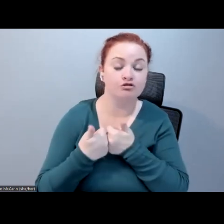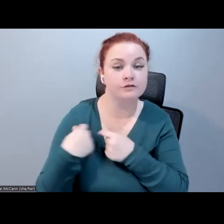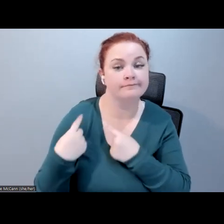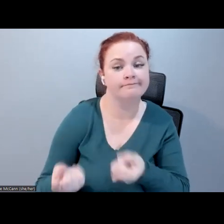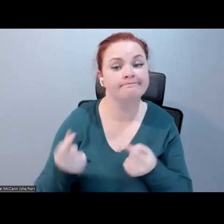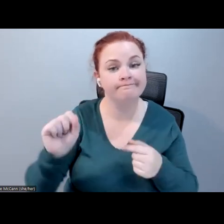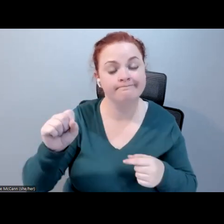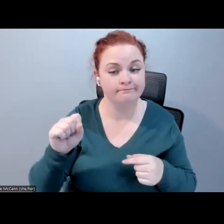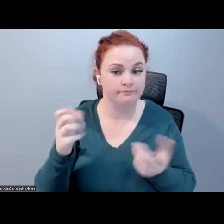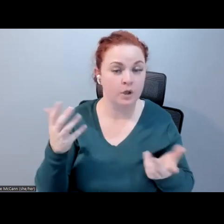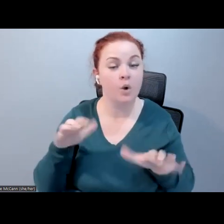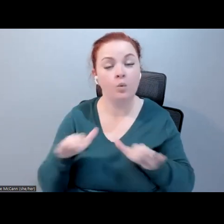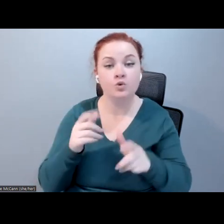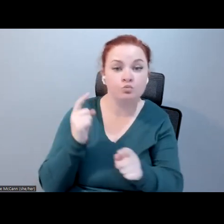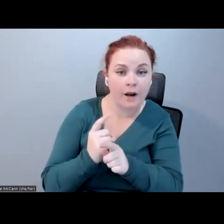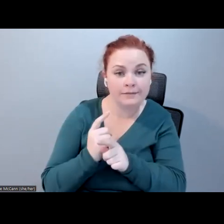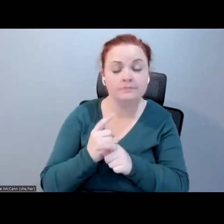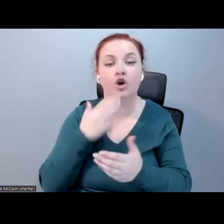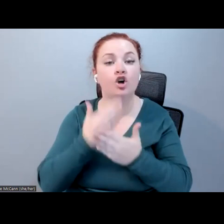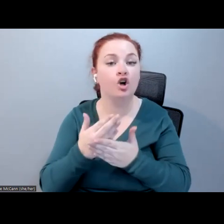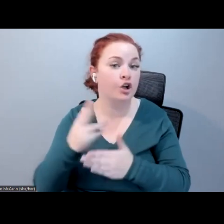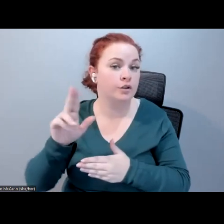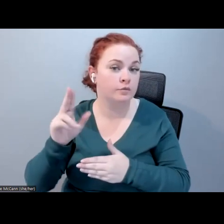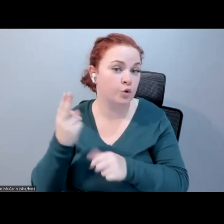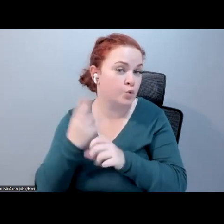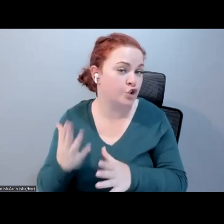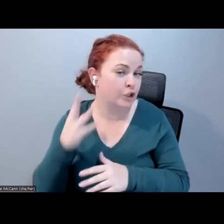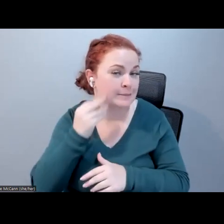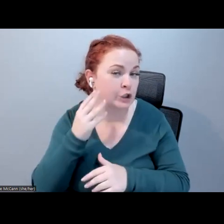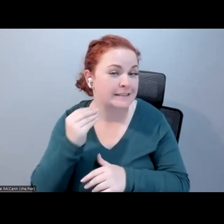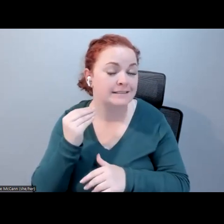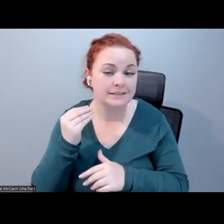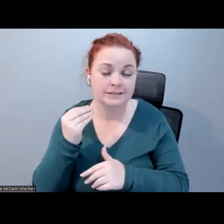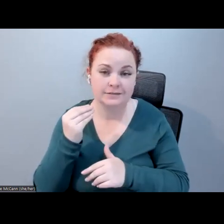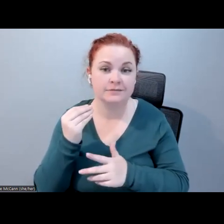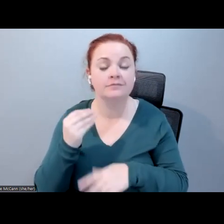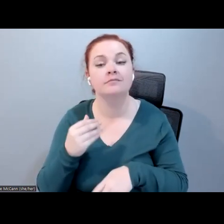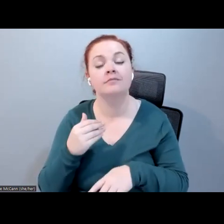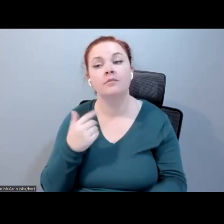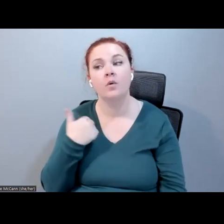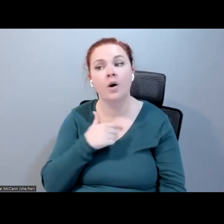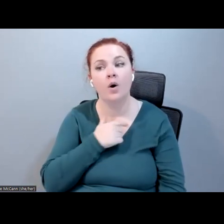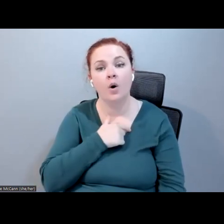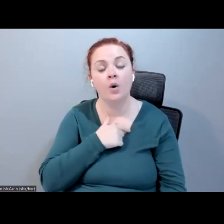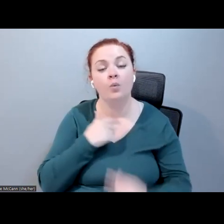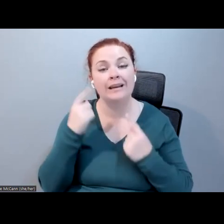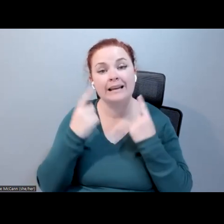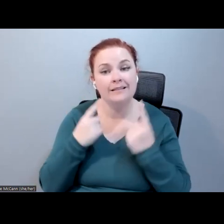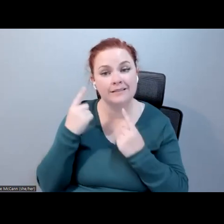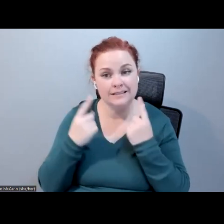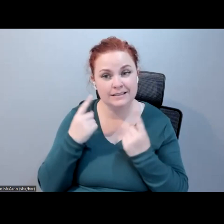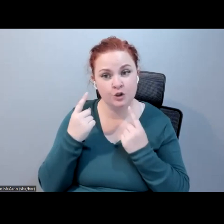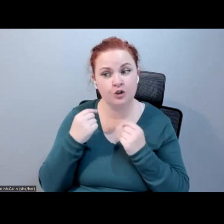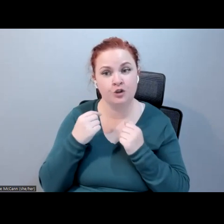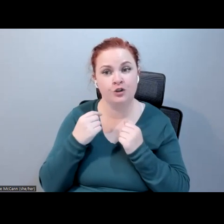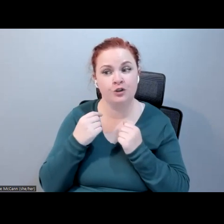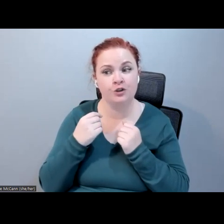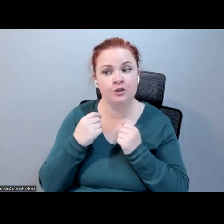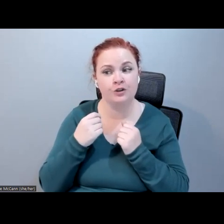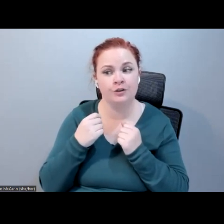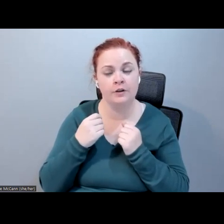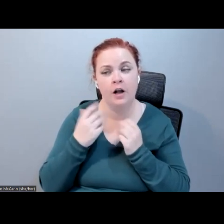right, getting a good user experience. We consider -- we